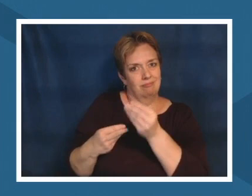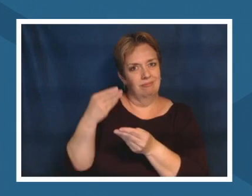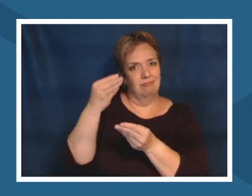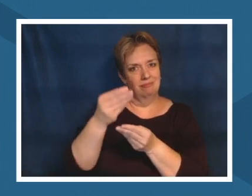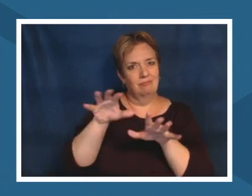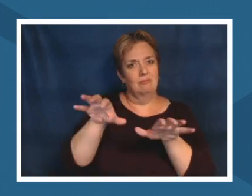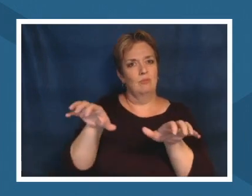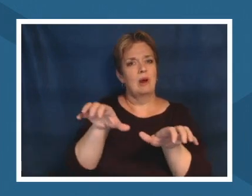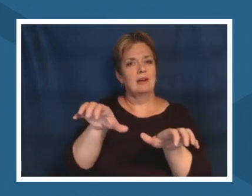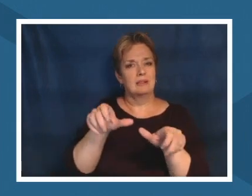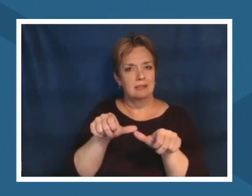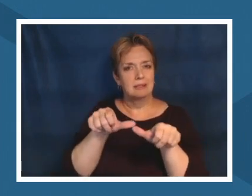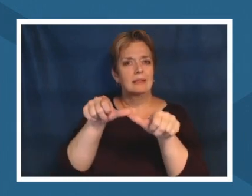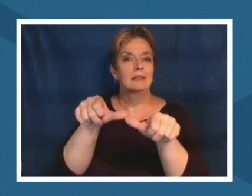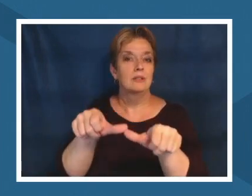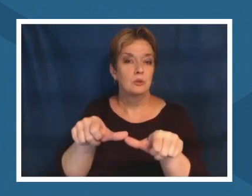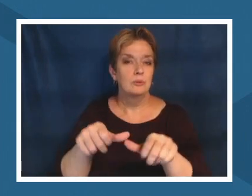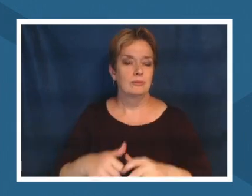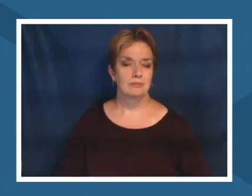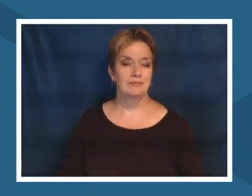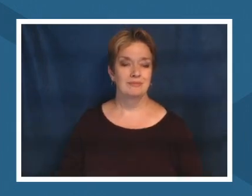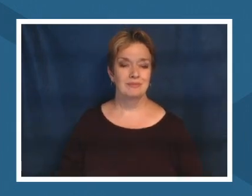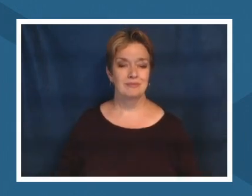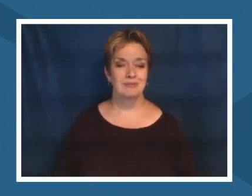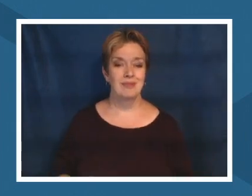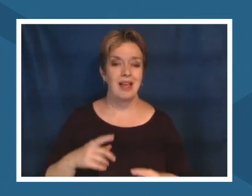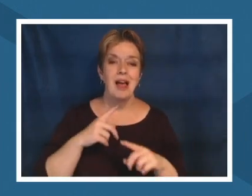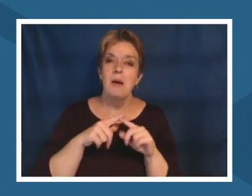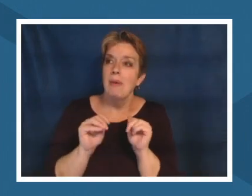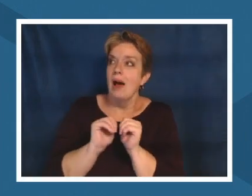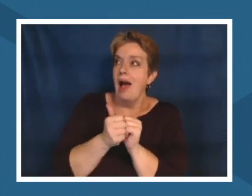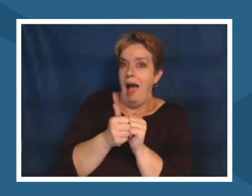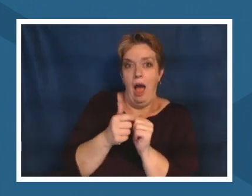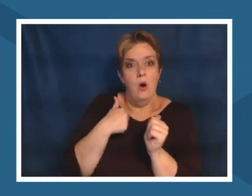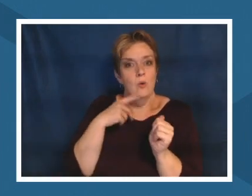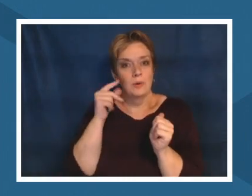i have an opportunity to sit outside and be on a zoom call so i try to find these